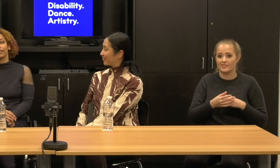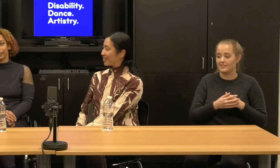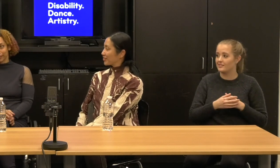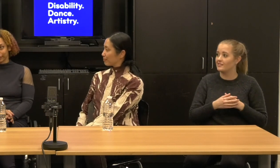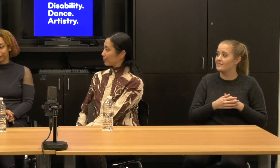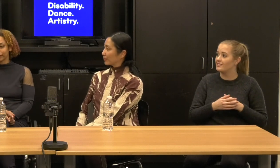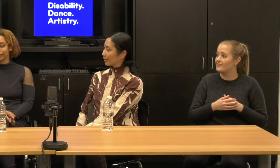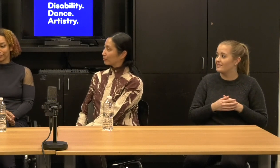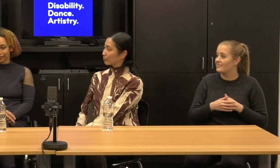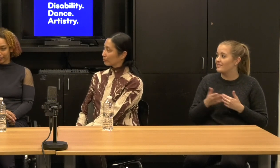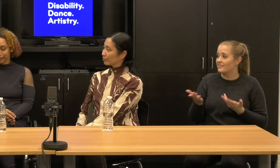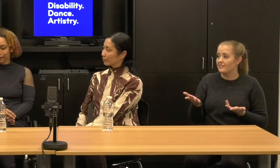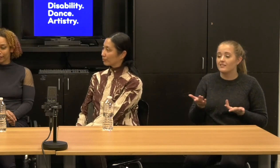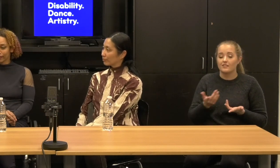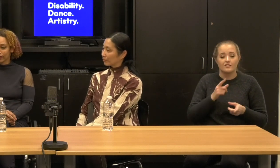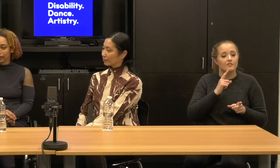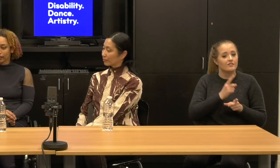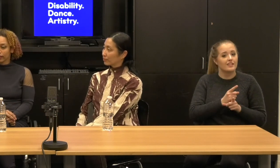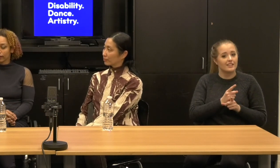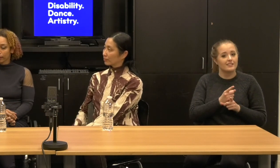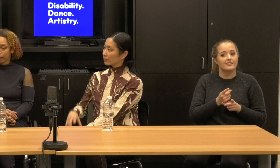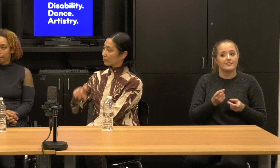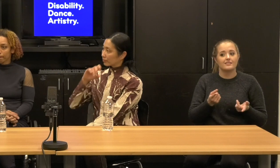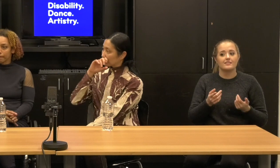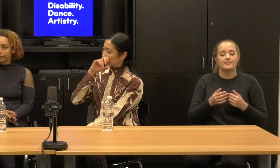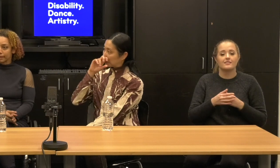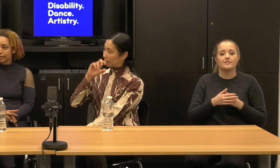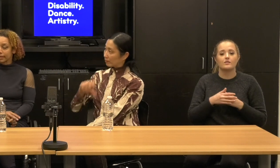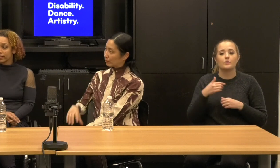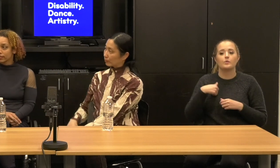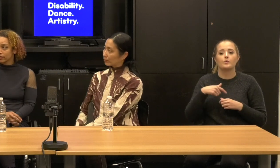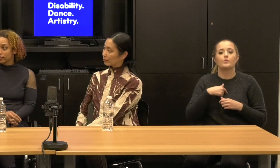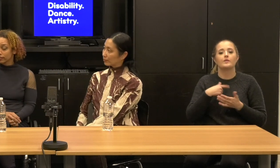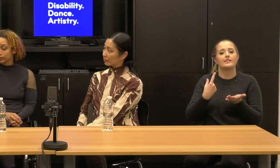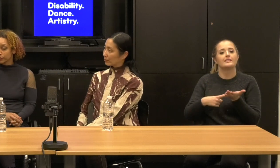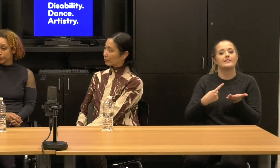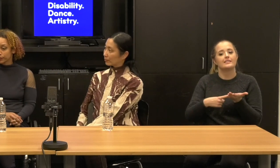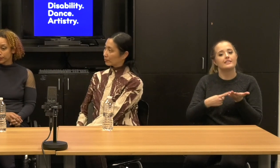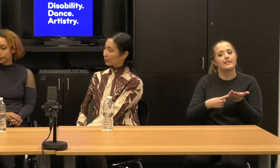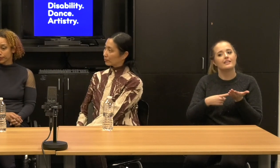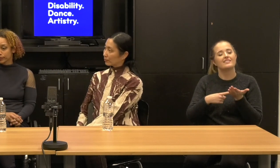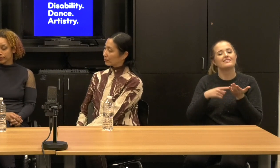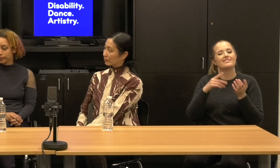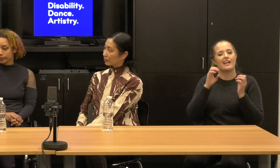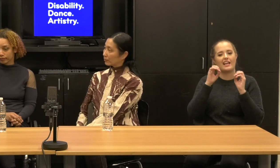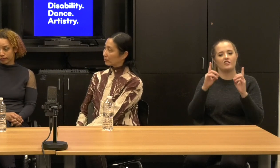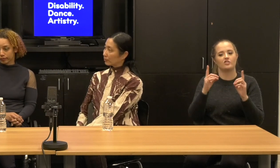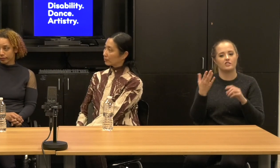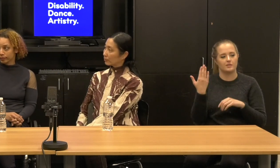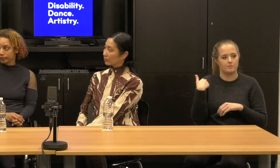Yeah. And [01:41:57] we were talking earlier about education, but um, you know, there are instances I've